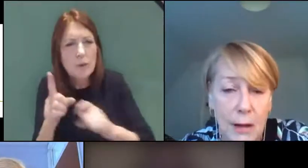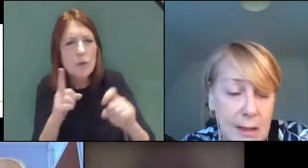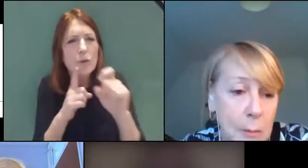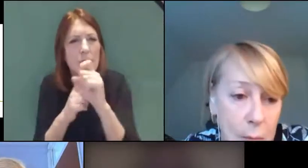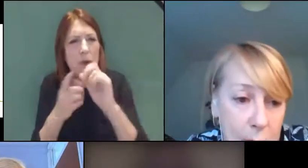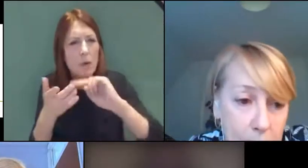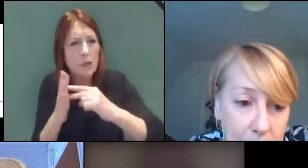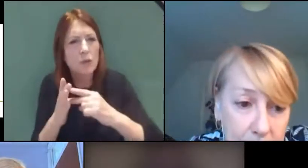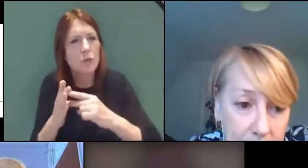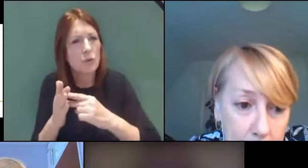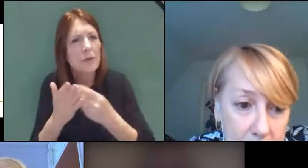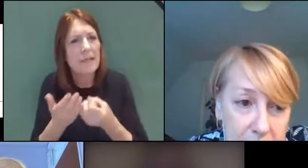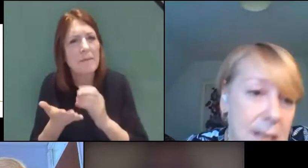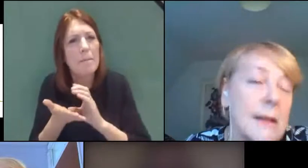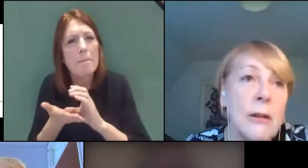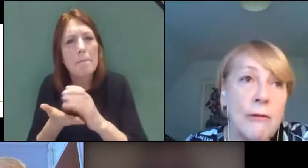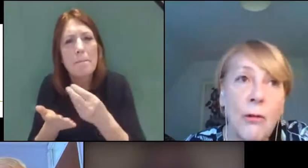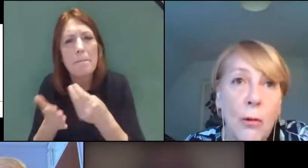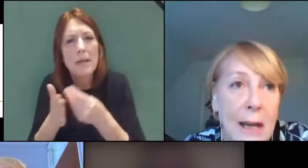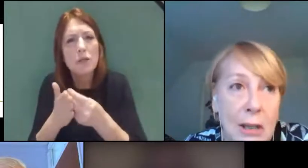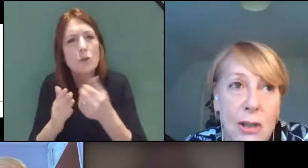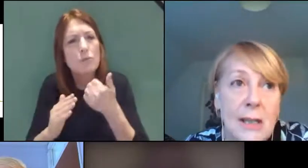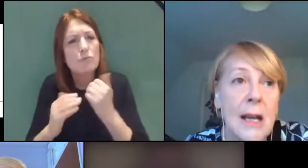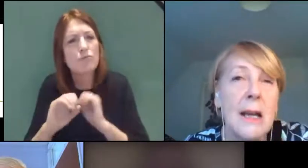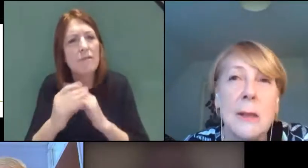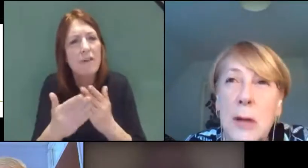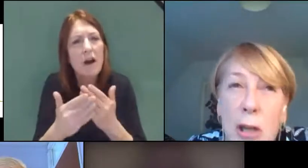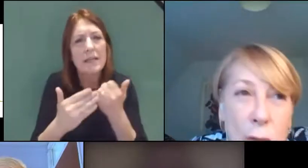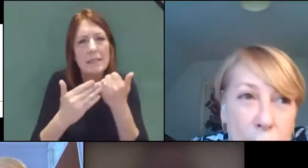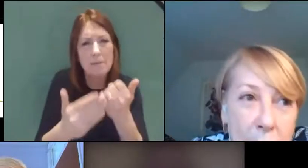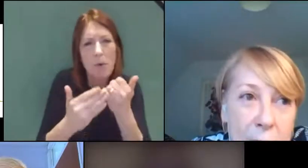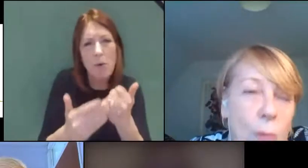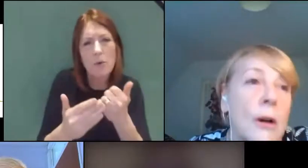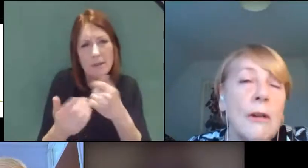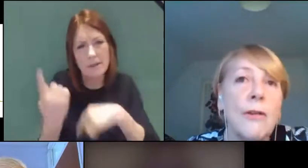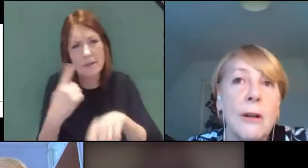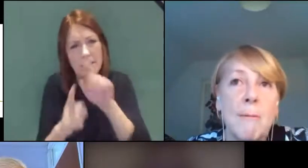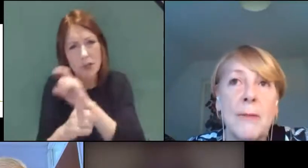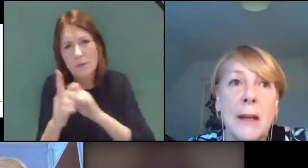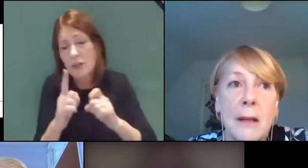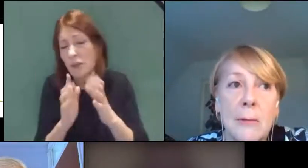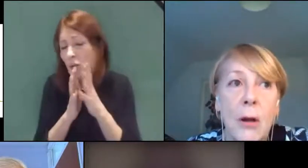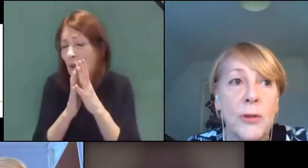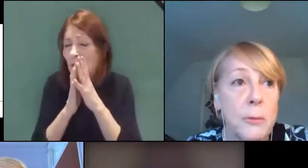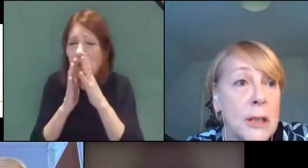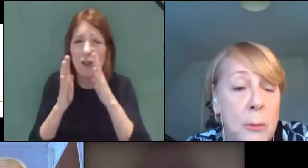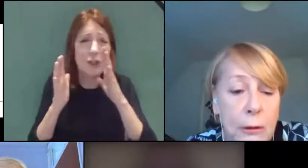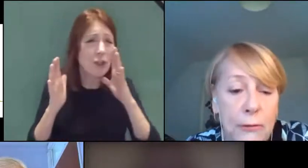provide support to people in the community, for all ages. A huge amount of work for older people,